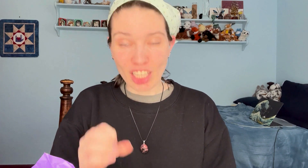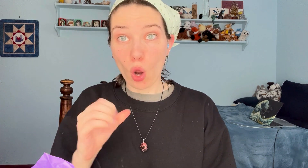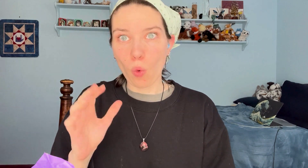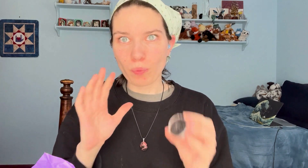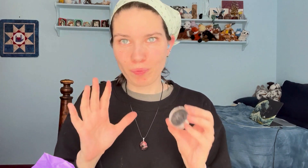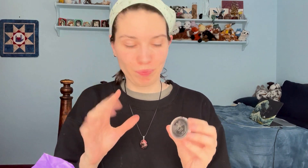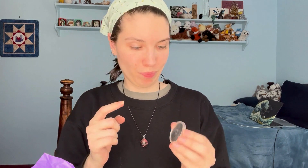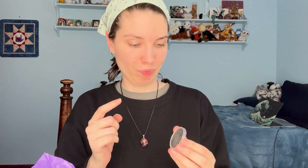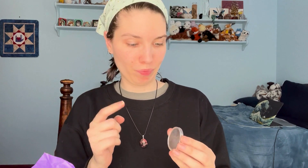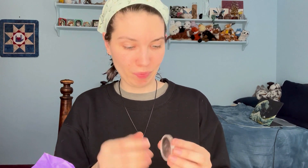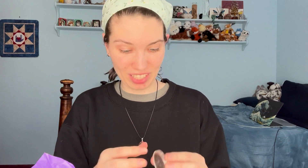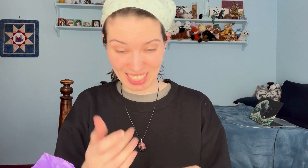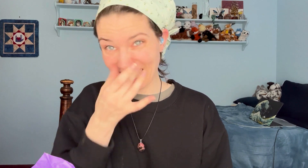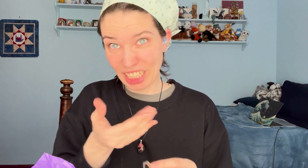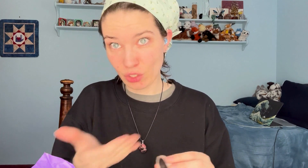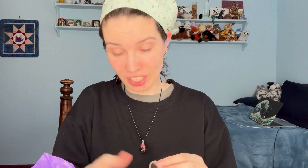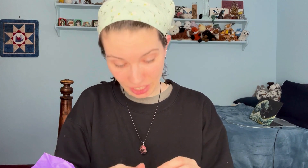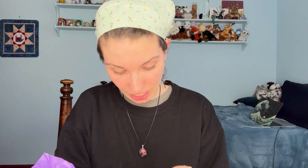So...this is an interesting thing